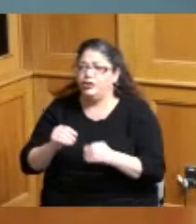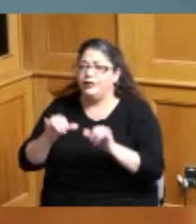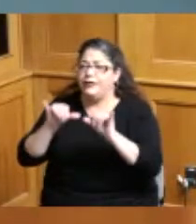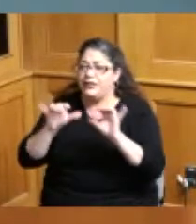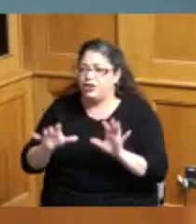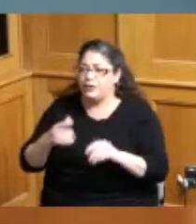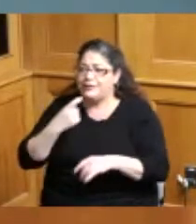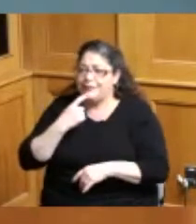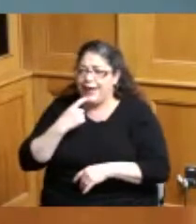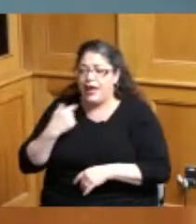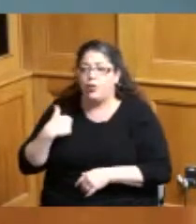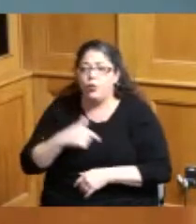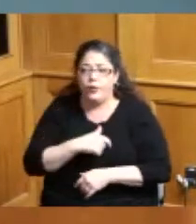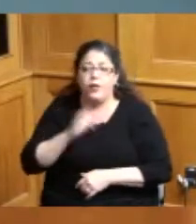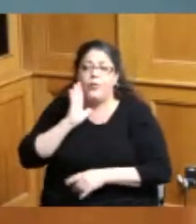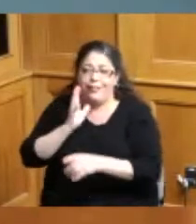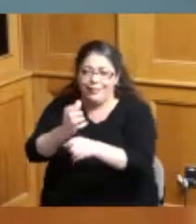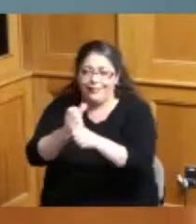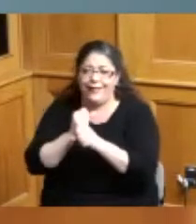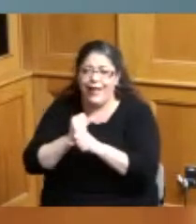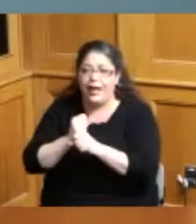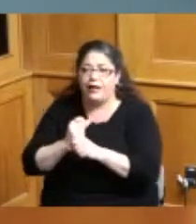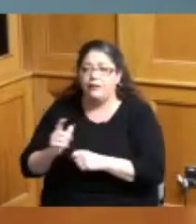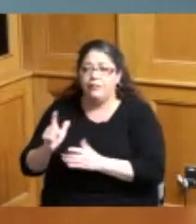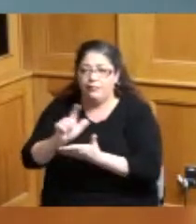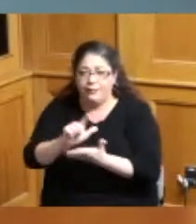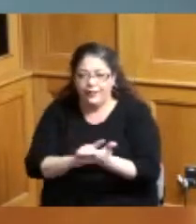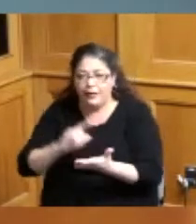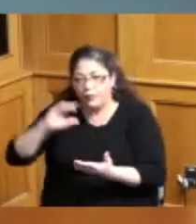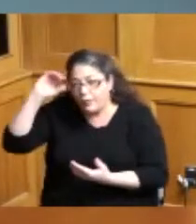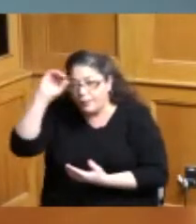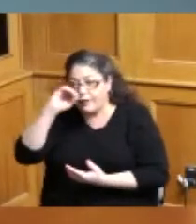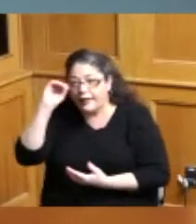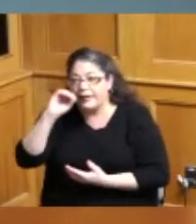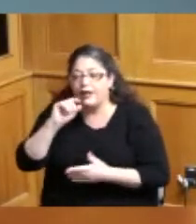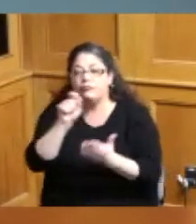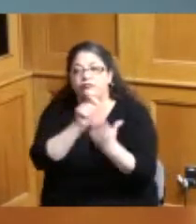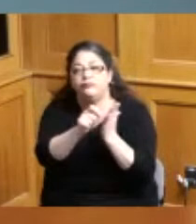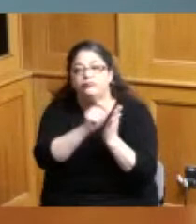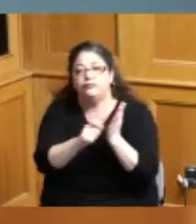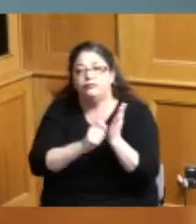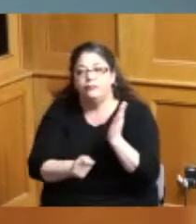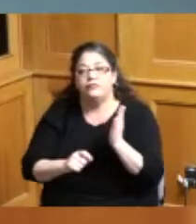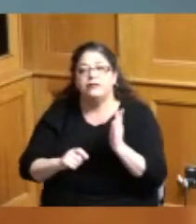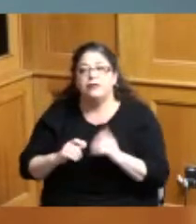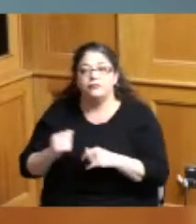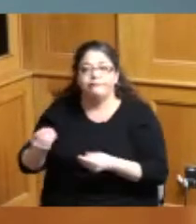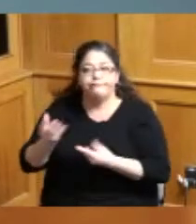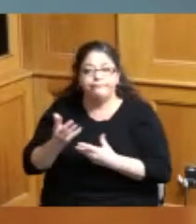and we will get an opinion or something in writing from our Prosecutor as it relates to what we are